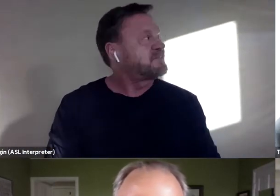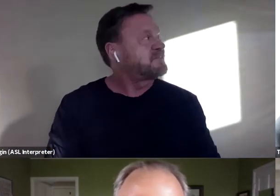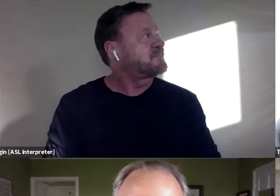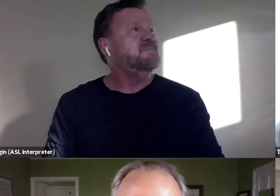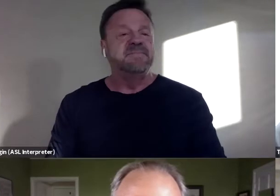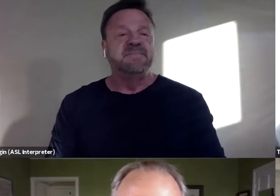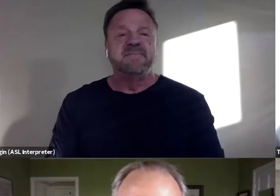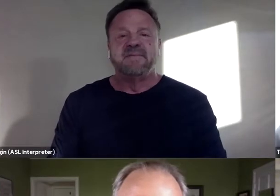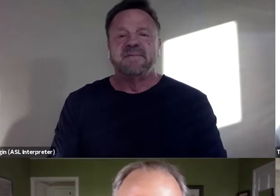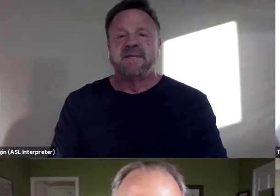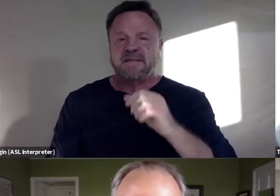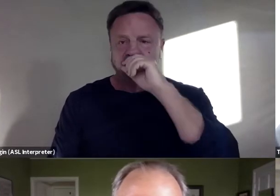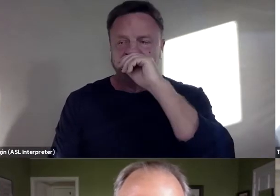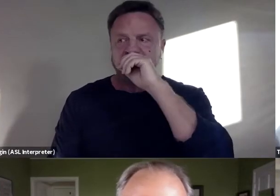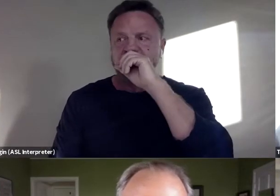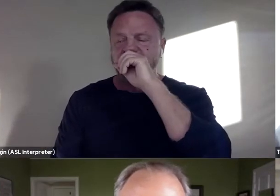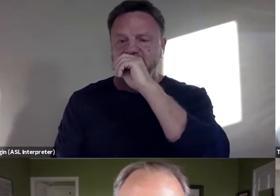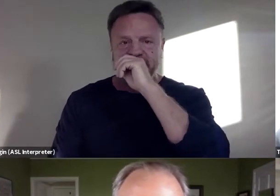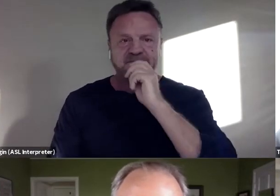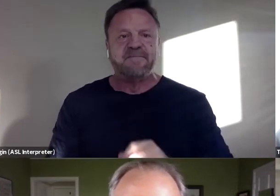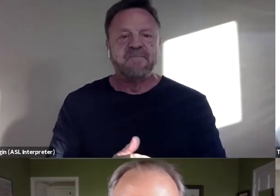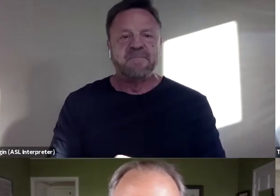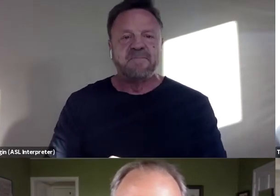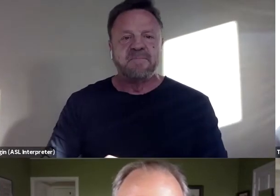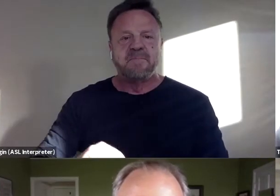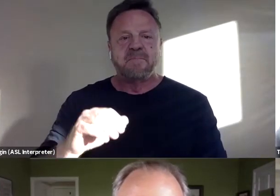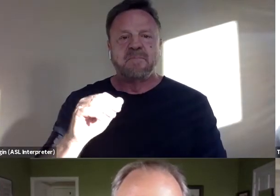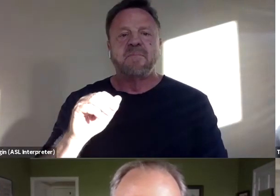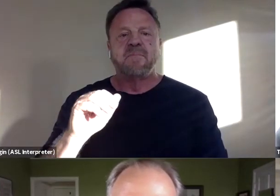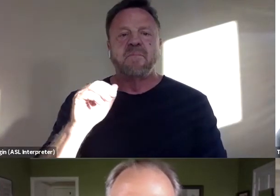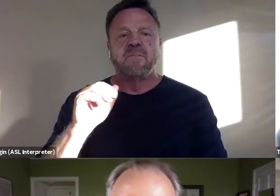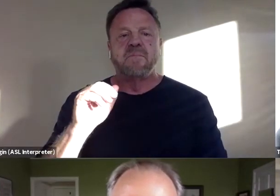One of the most, I think, devastating scenes